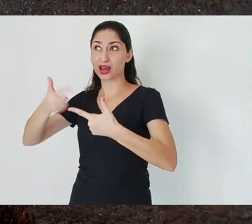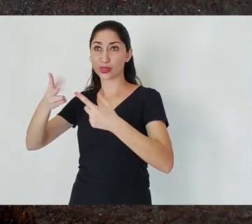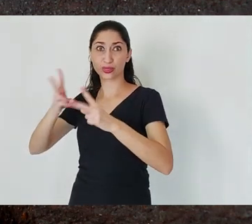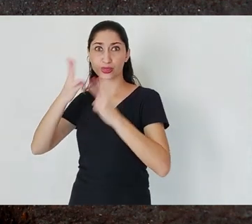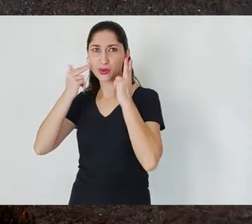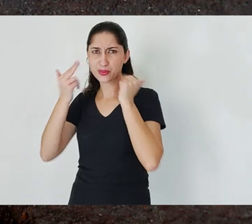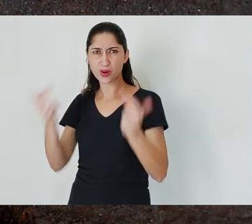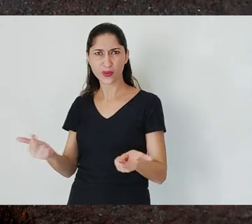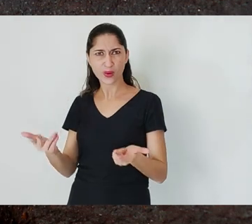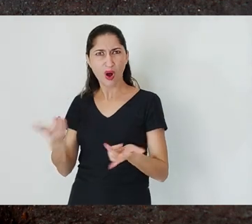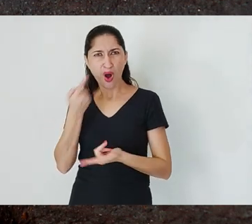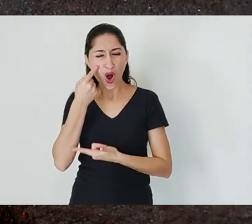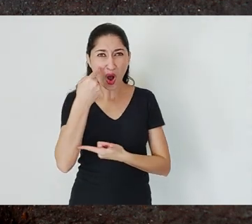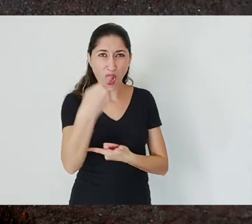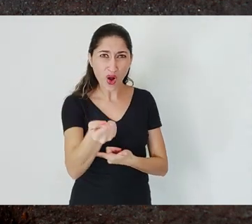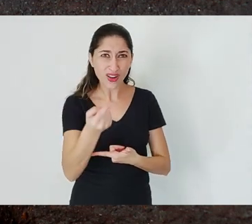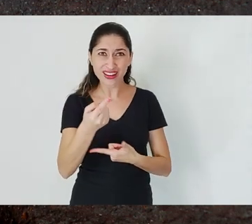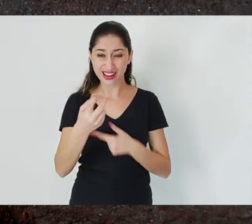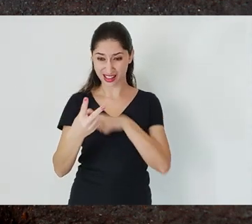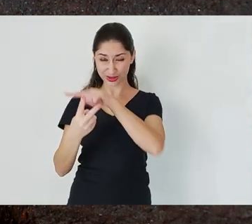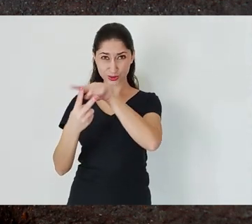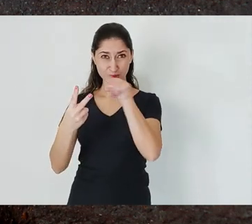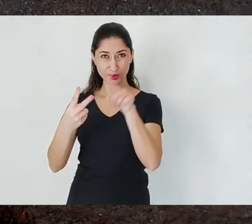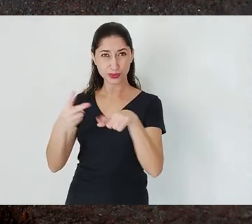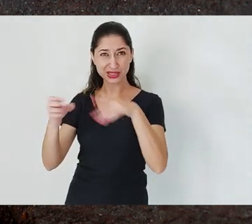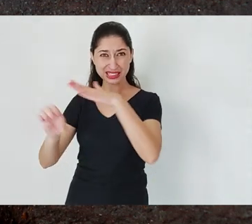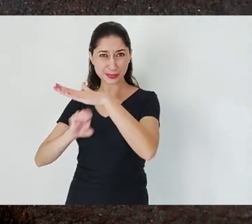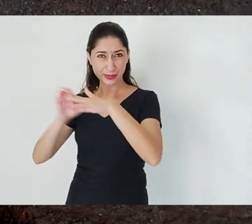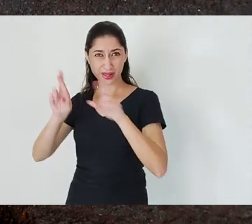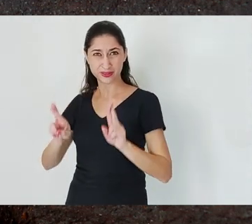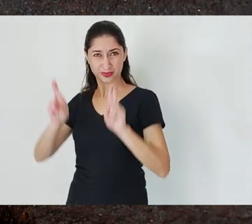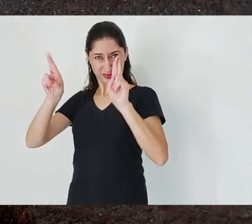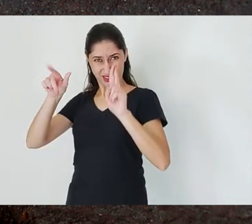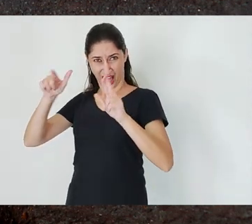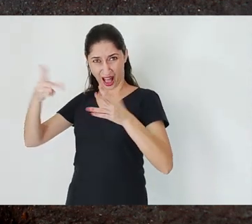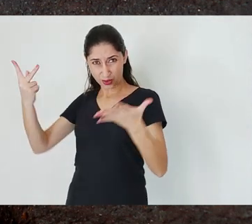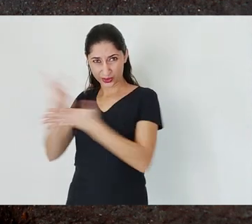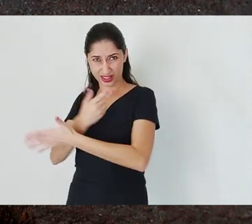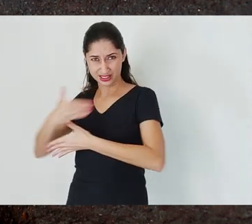destroyed in 2015, they did not properly compensate almost anyone. In other words,